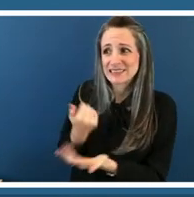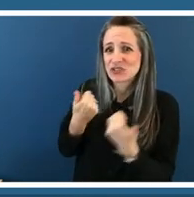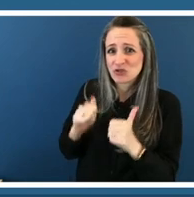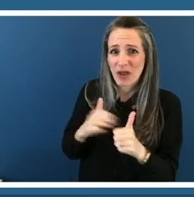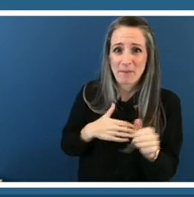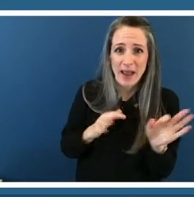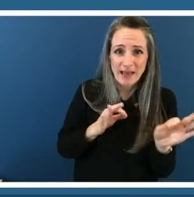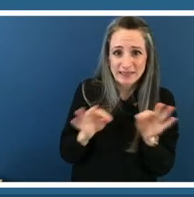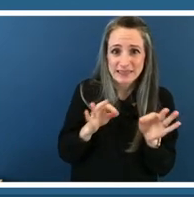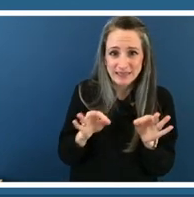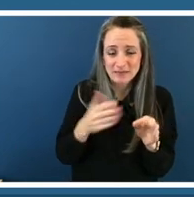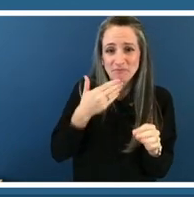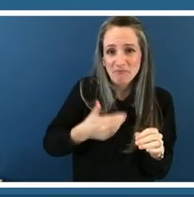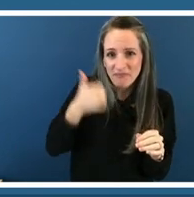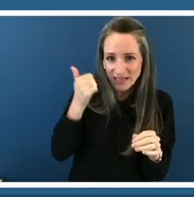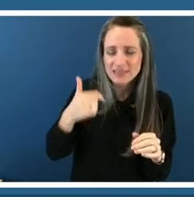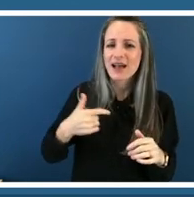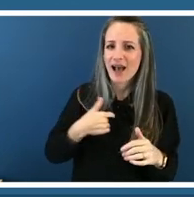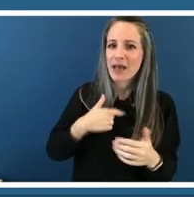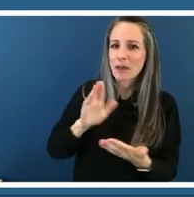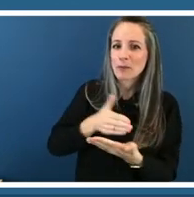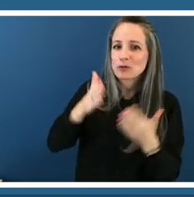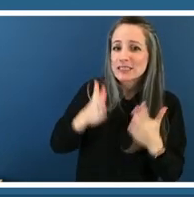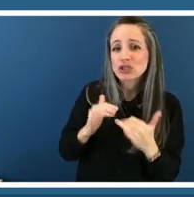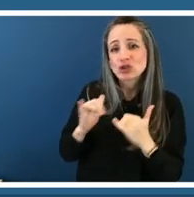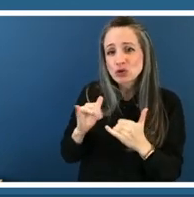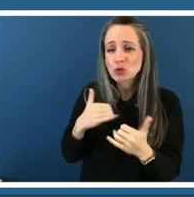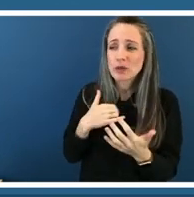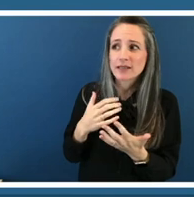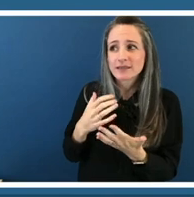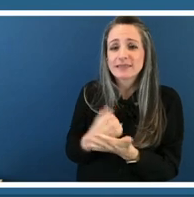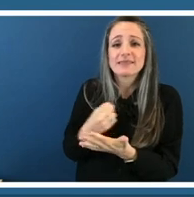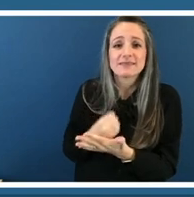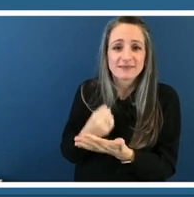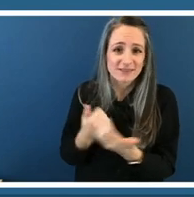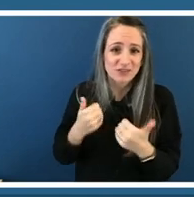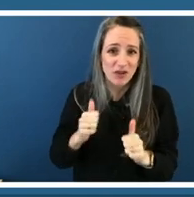that amber will join us soon